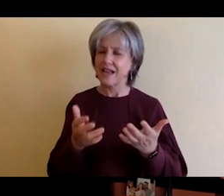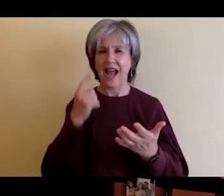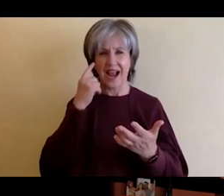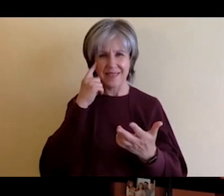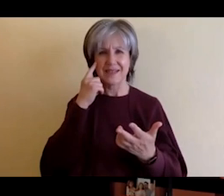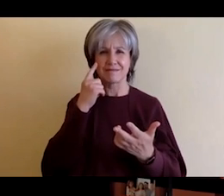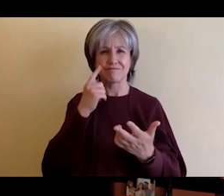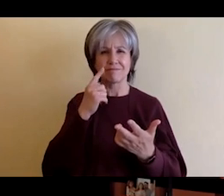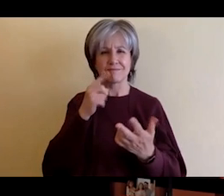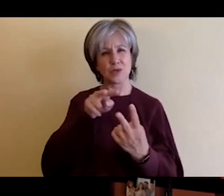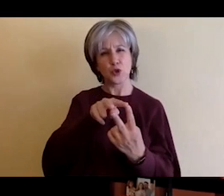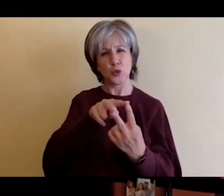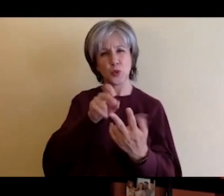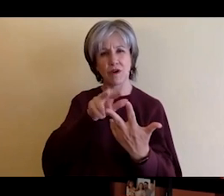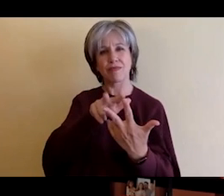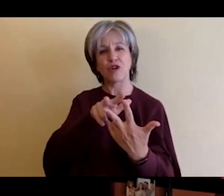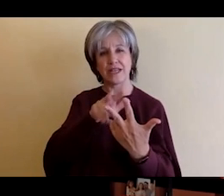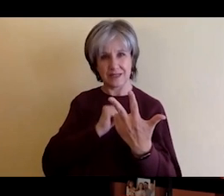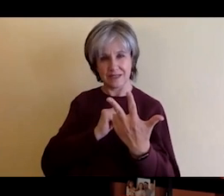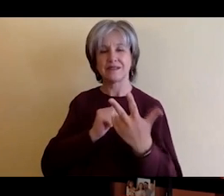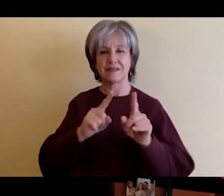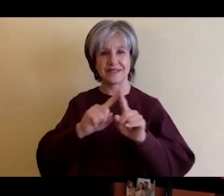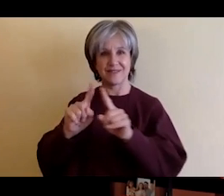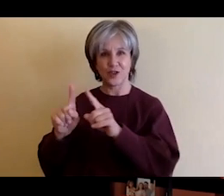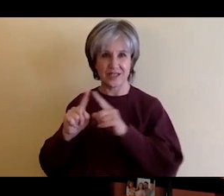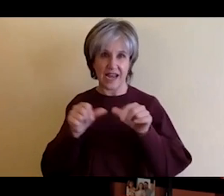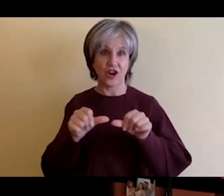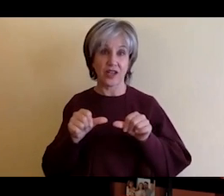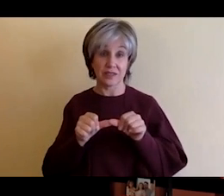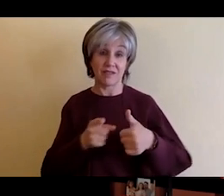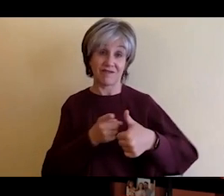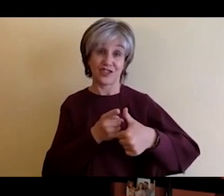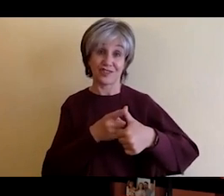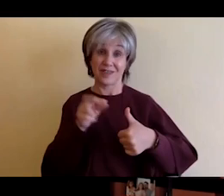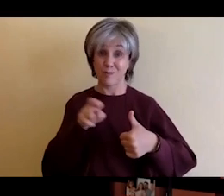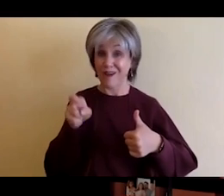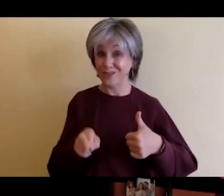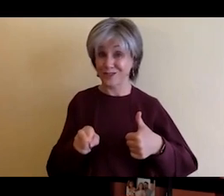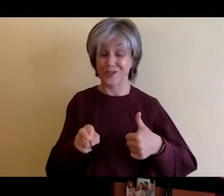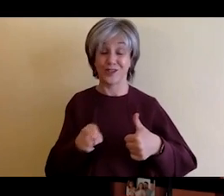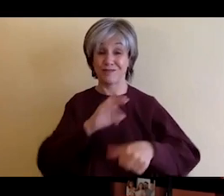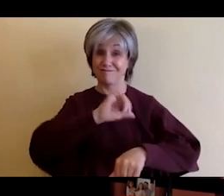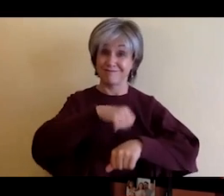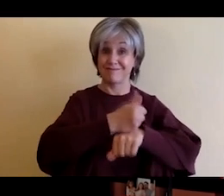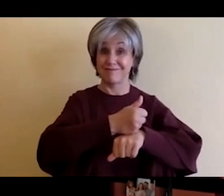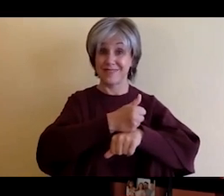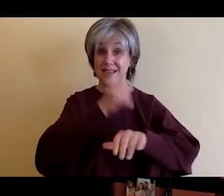of like professionally it was you know uh the image capital of the world for many many years, right, the imaging capital of the world with